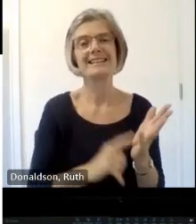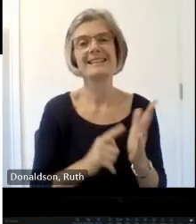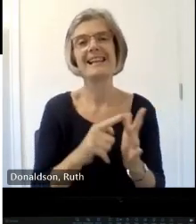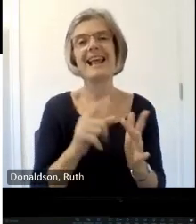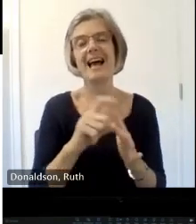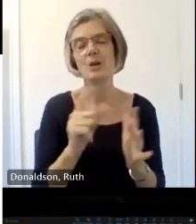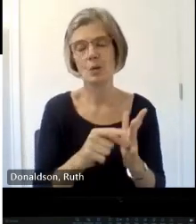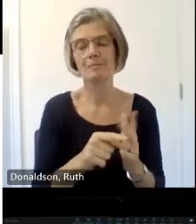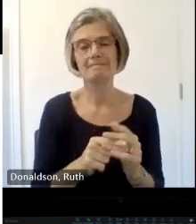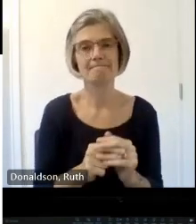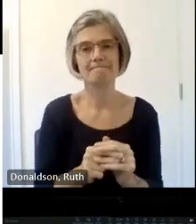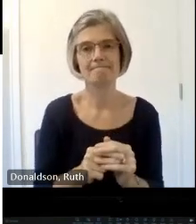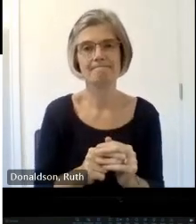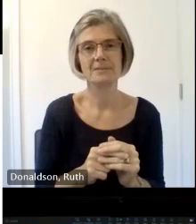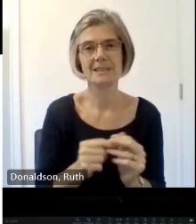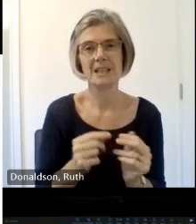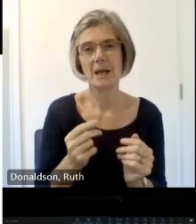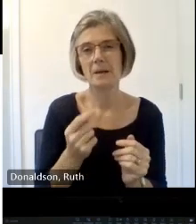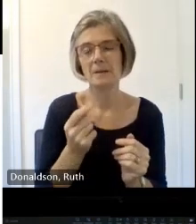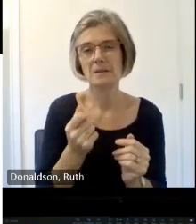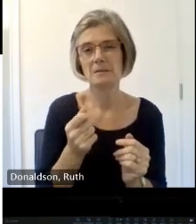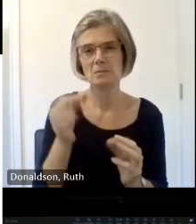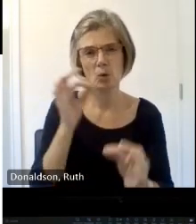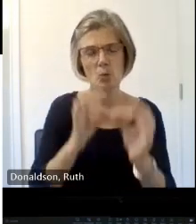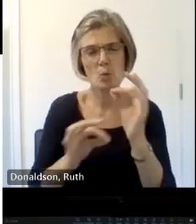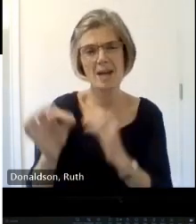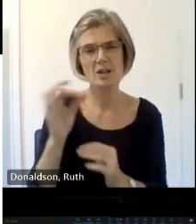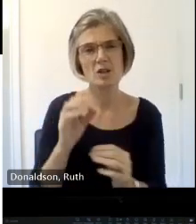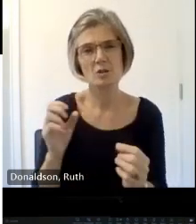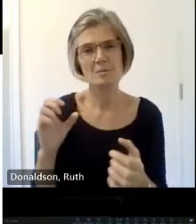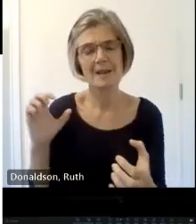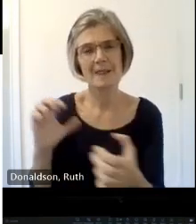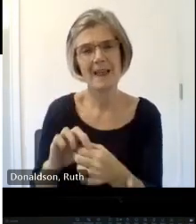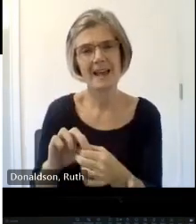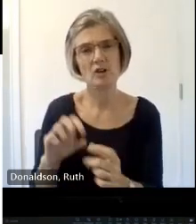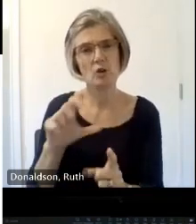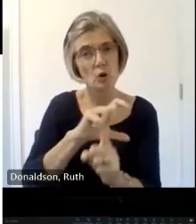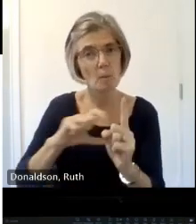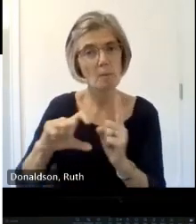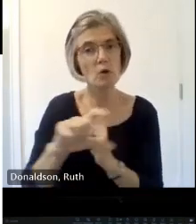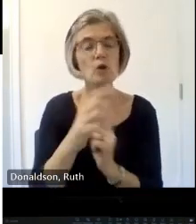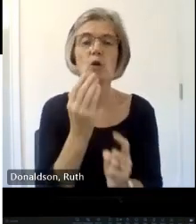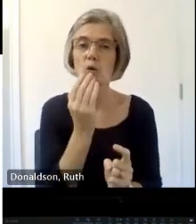around Community uses so when you record the contents do you also record how Community uses